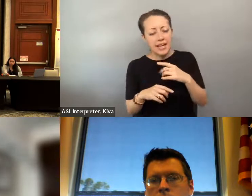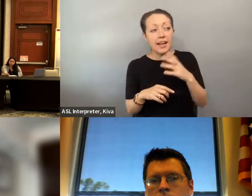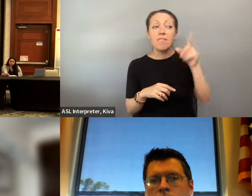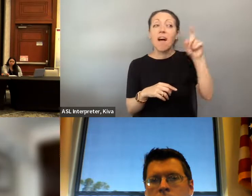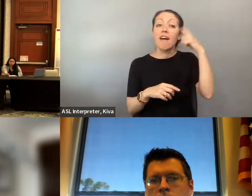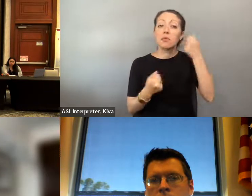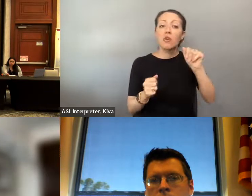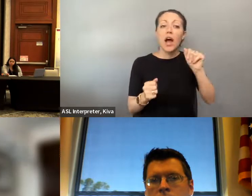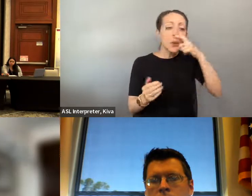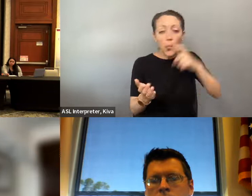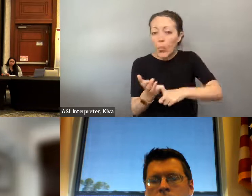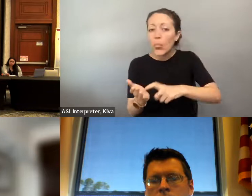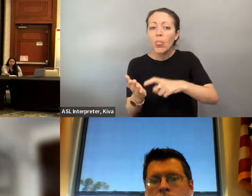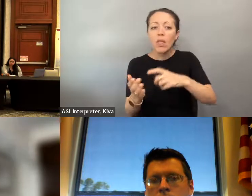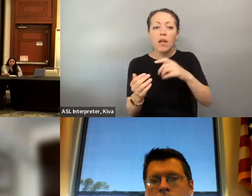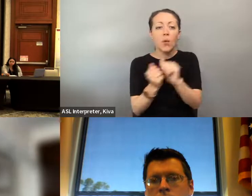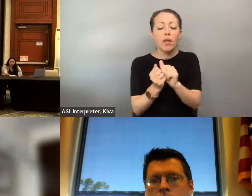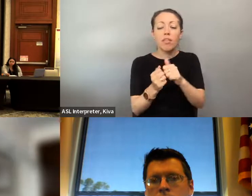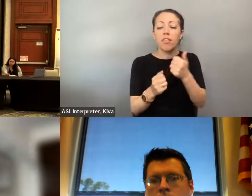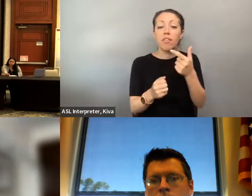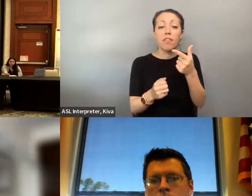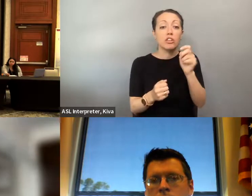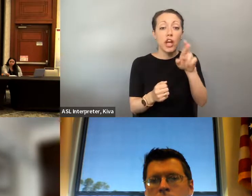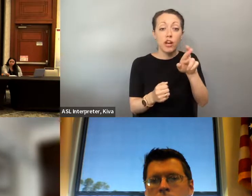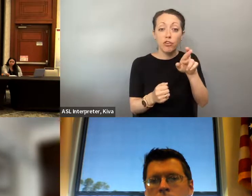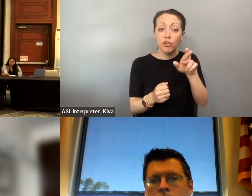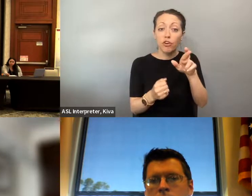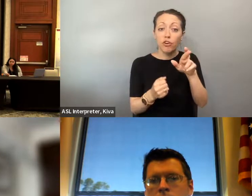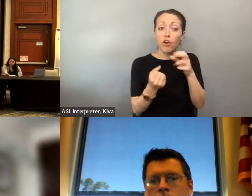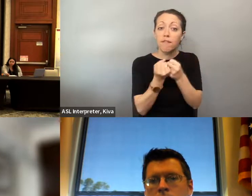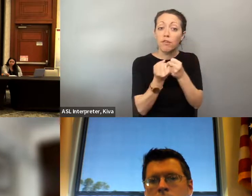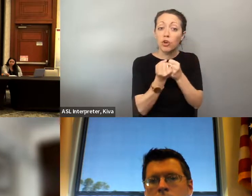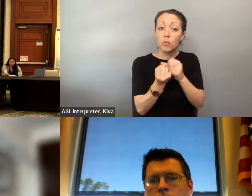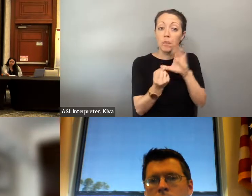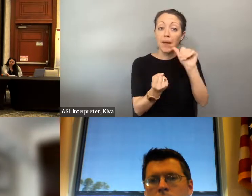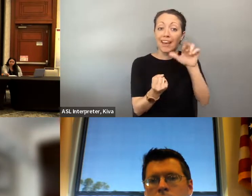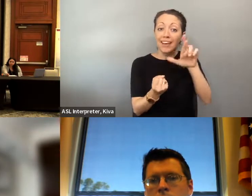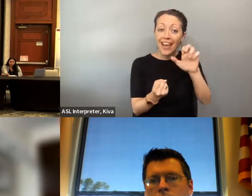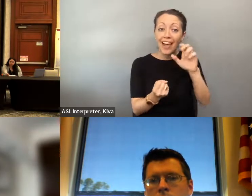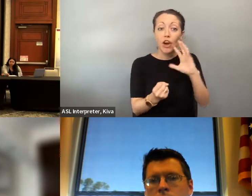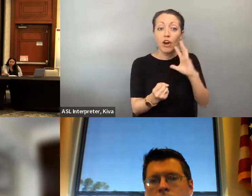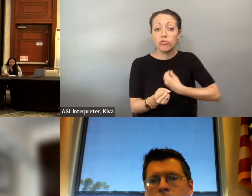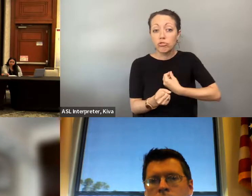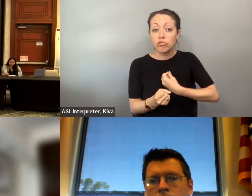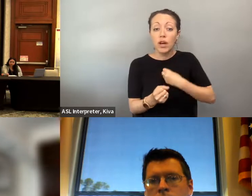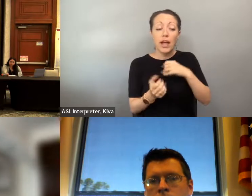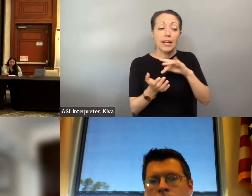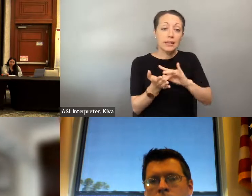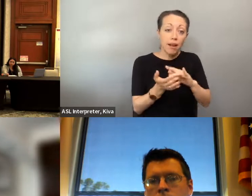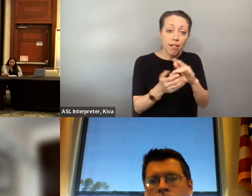increased censorship, increased governmental of increased censorship, increased governmental intrusion into medical decisions. intrusion into medical decisions,